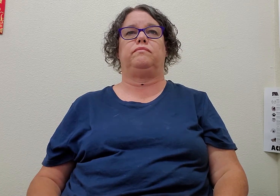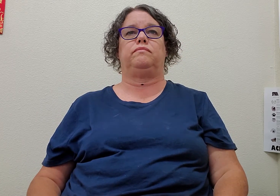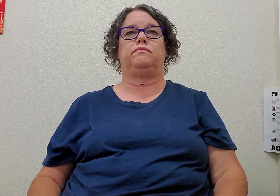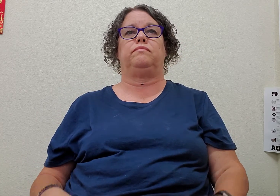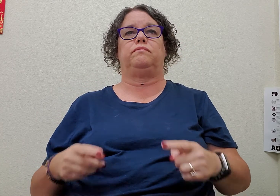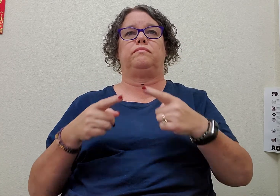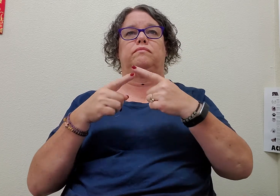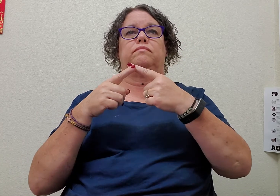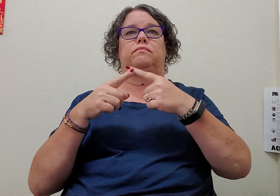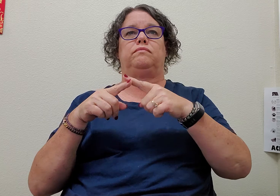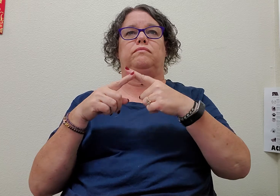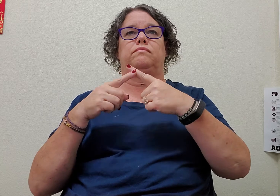knit(ting)